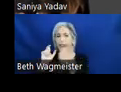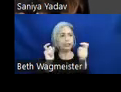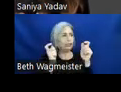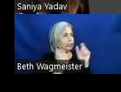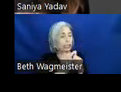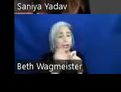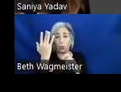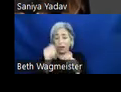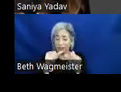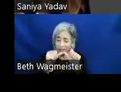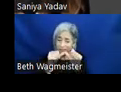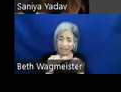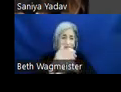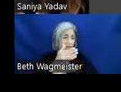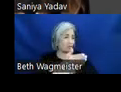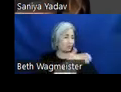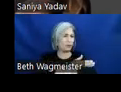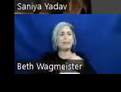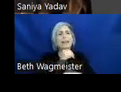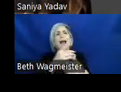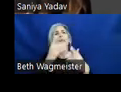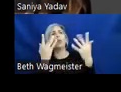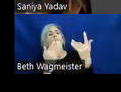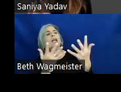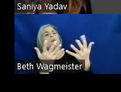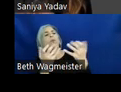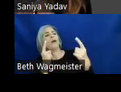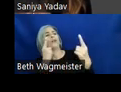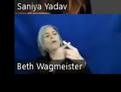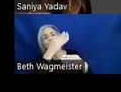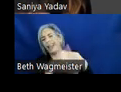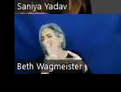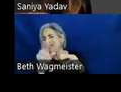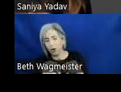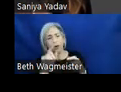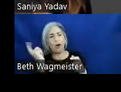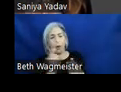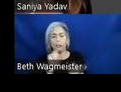improvement, not an end. To achieve this, that's why you want to really stress on, you know,